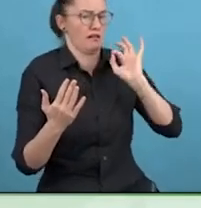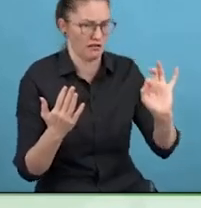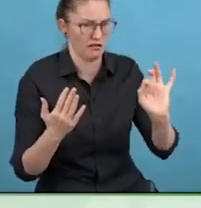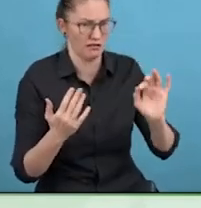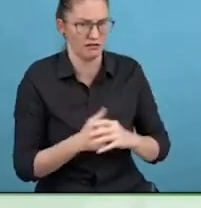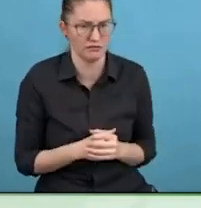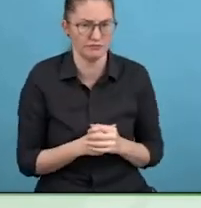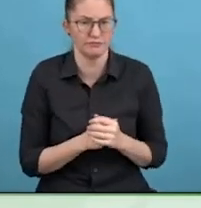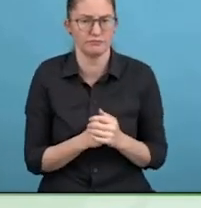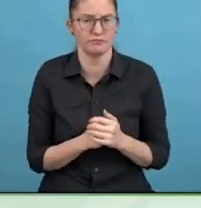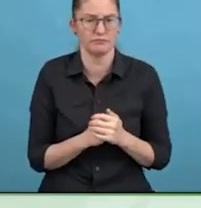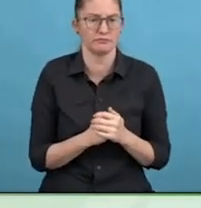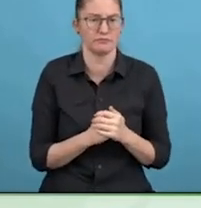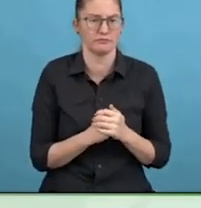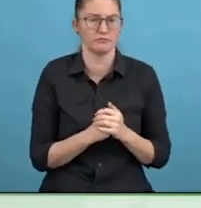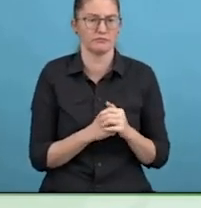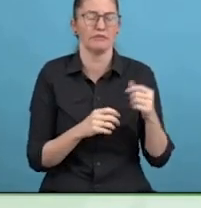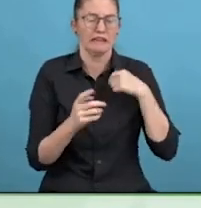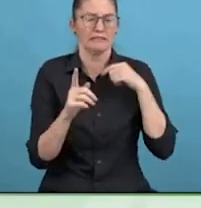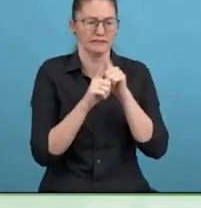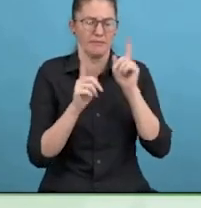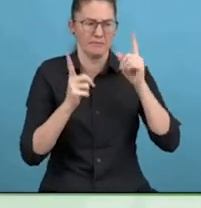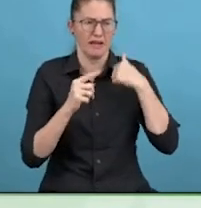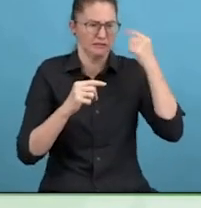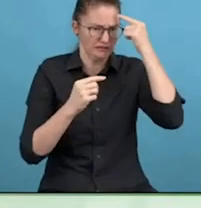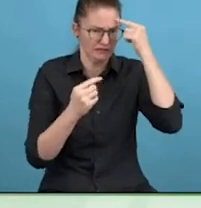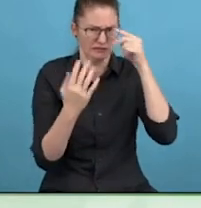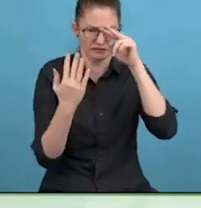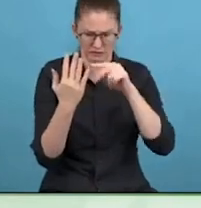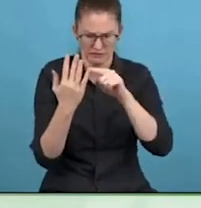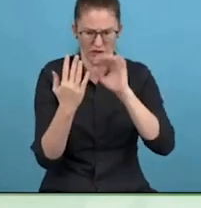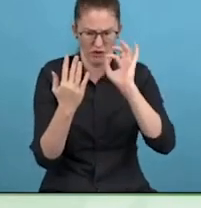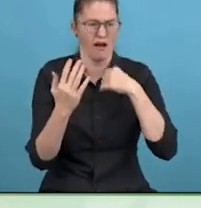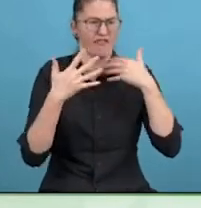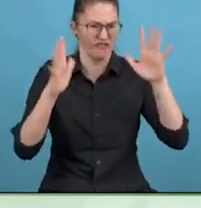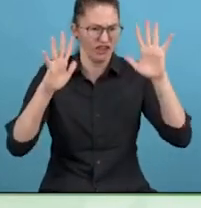I also went down on some of my workload because of the fatigue.